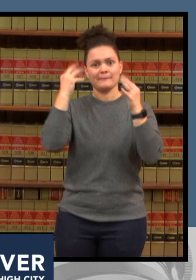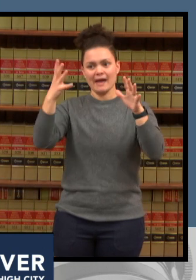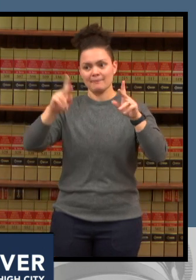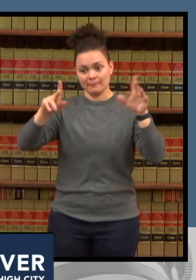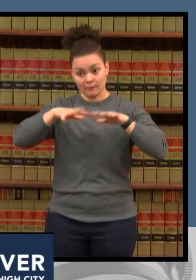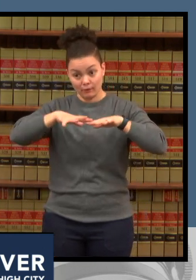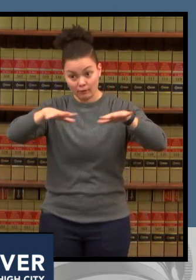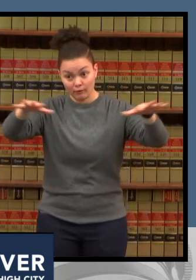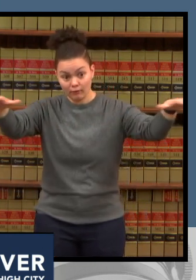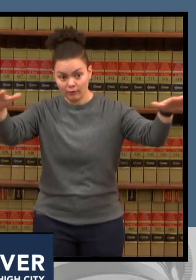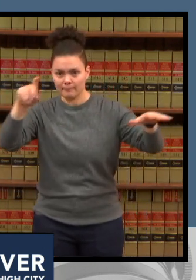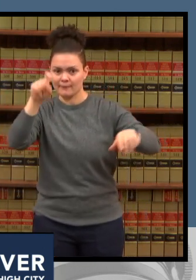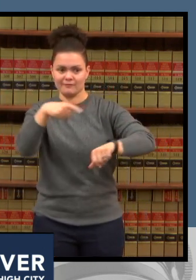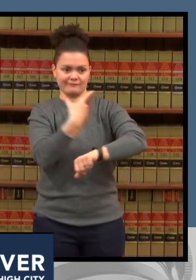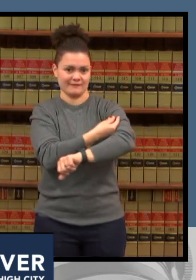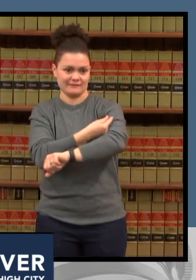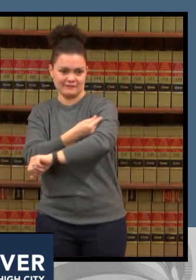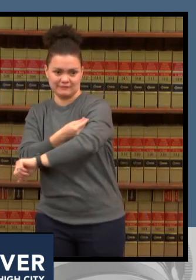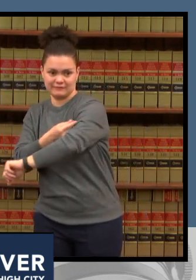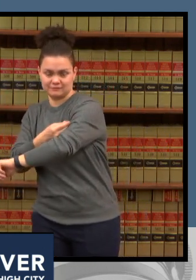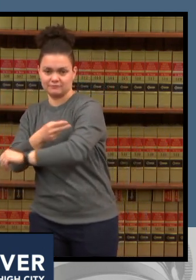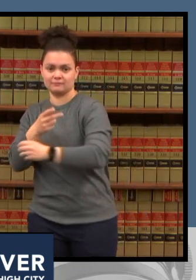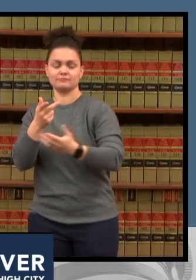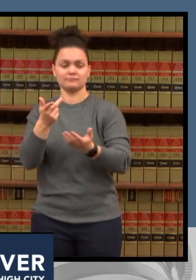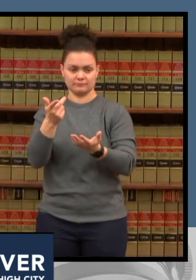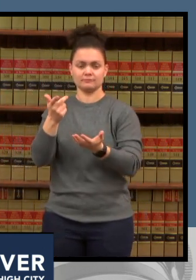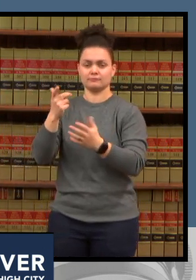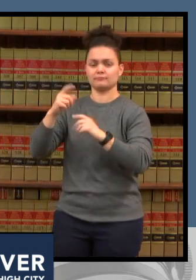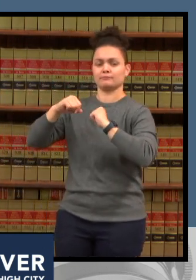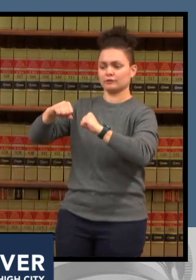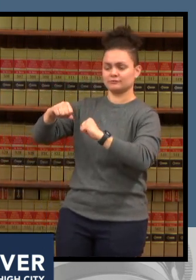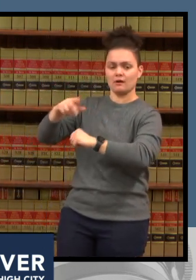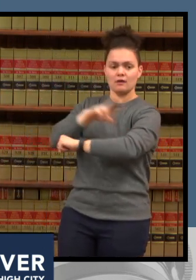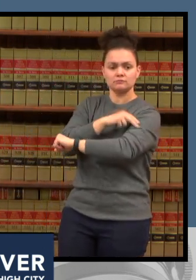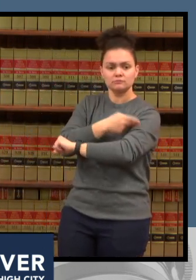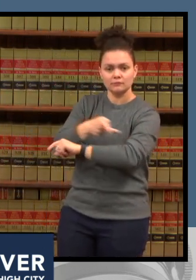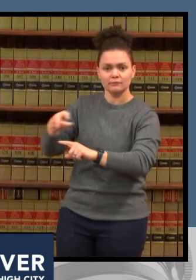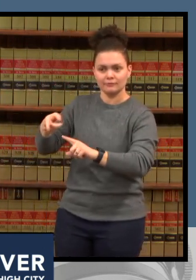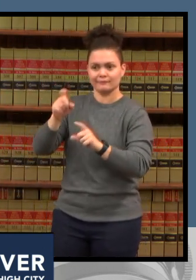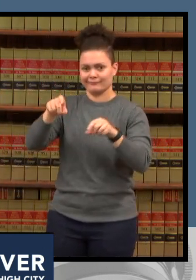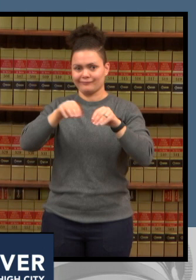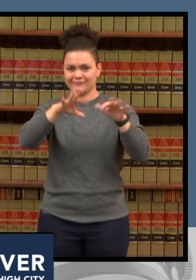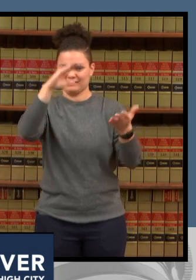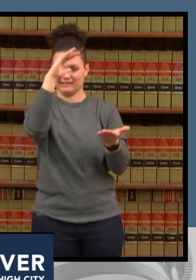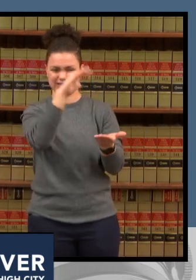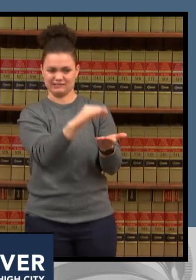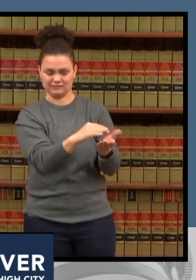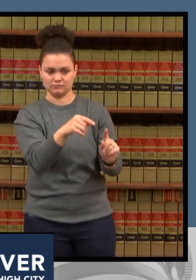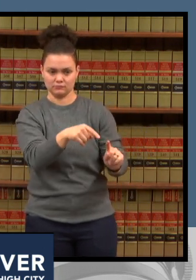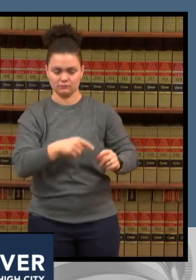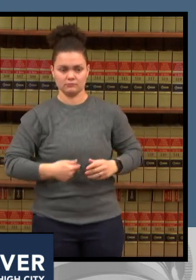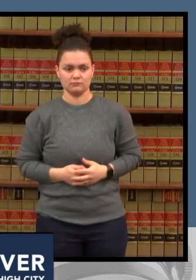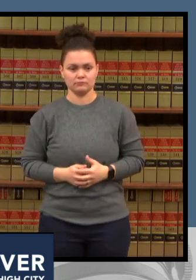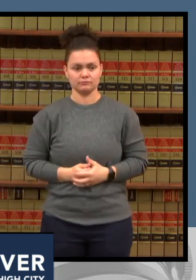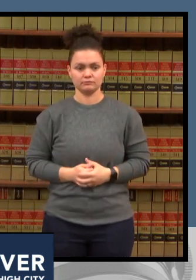death even as the virus continues to circulate vaccinated and particularly boosted individuals